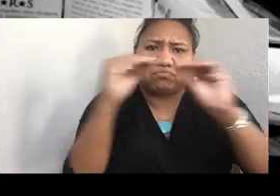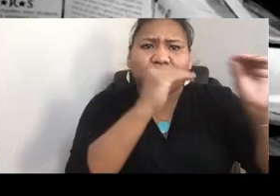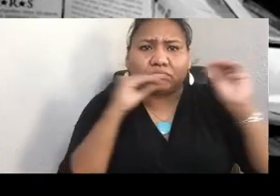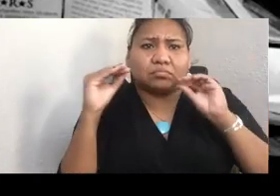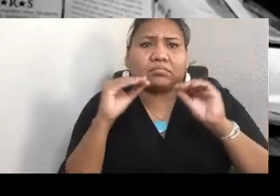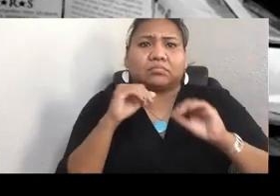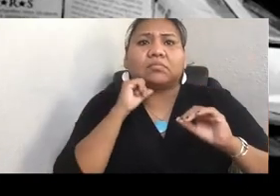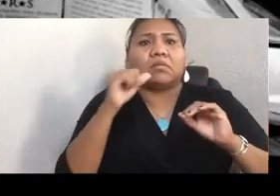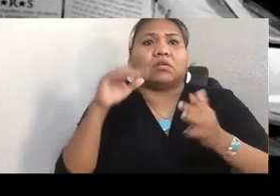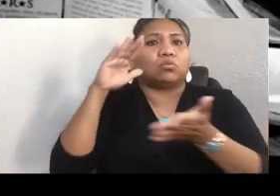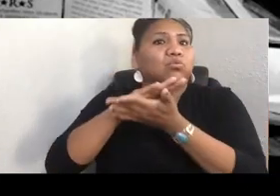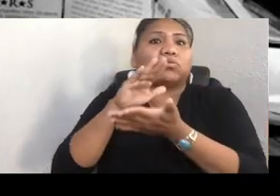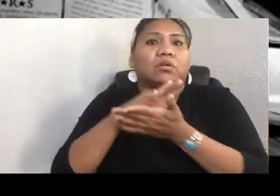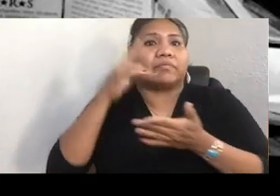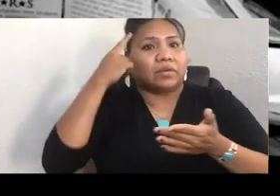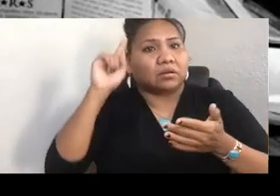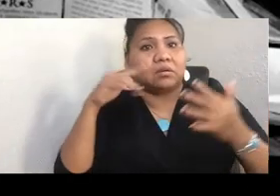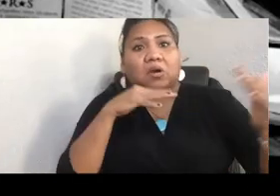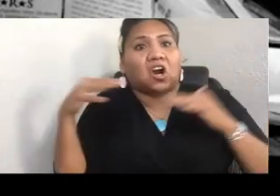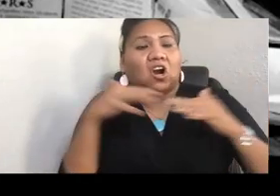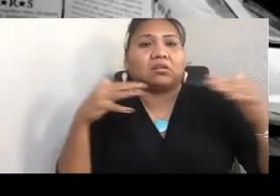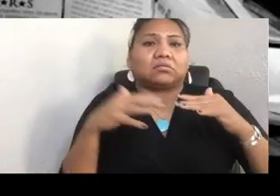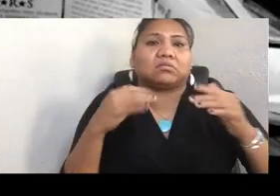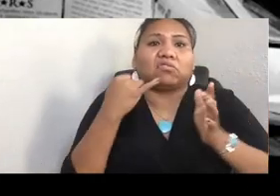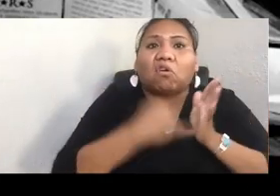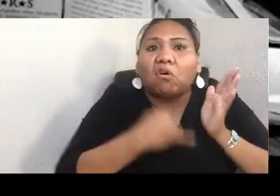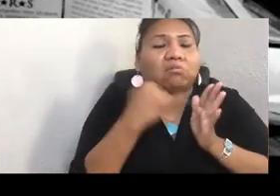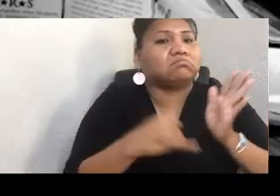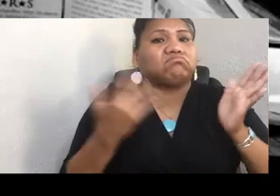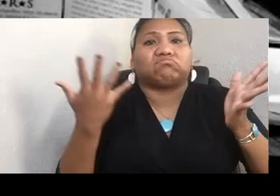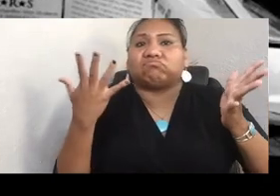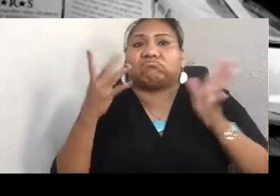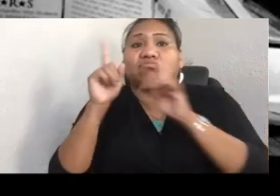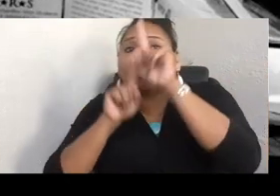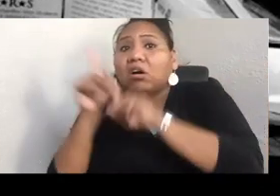for artisans, philosophers, astronomers. In one of these schools, the question of the day